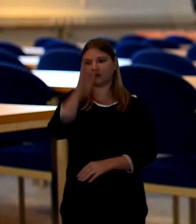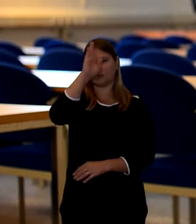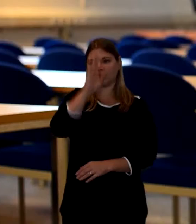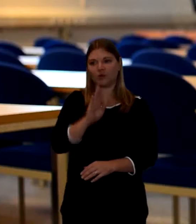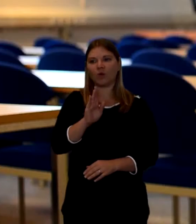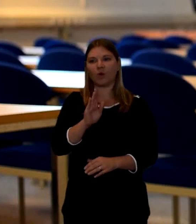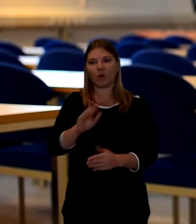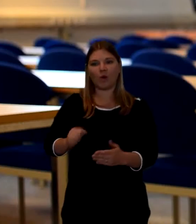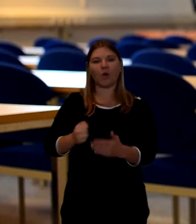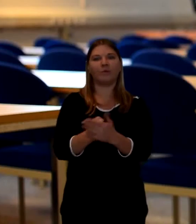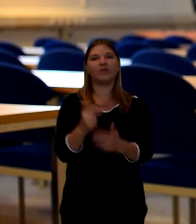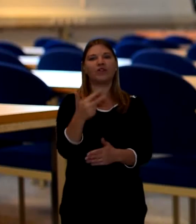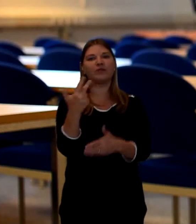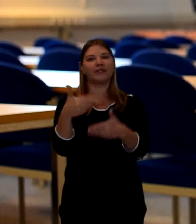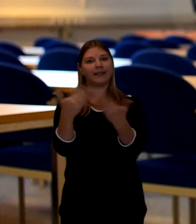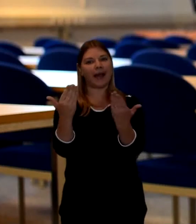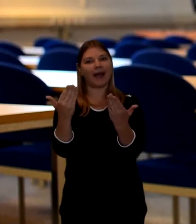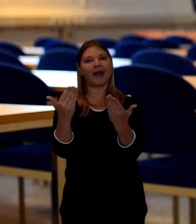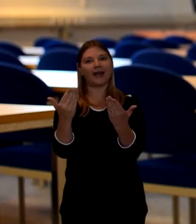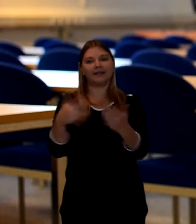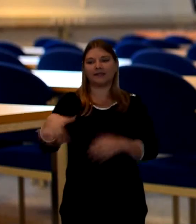Where the family would mourn for the death of the person